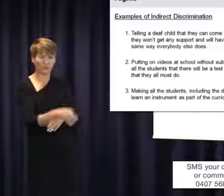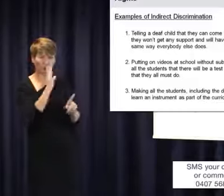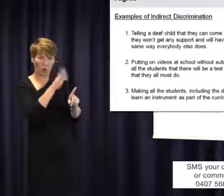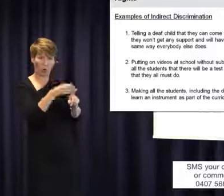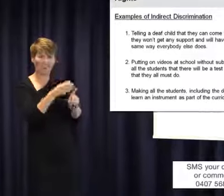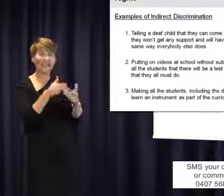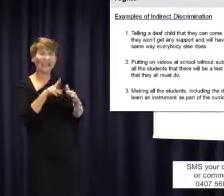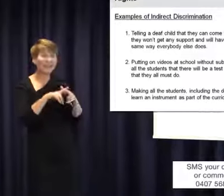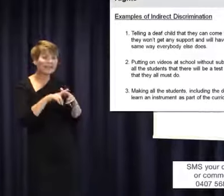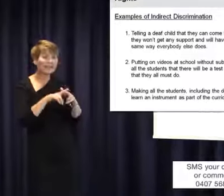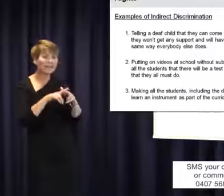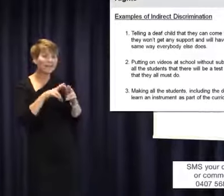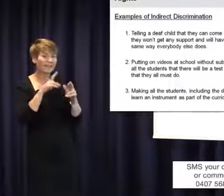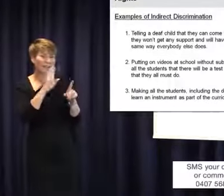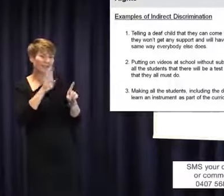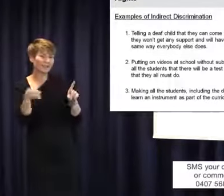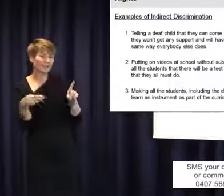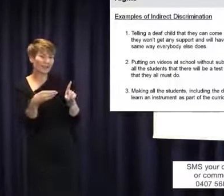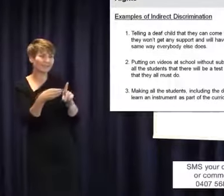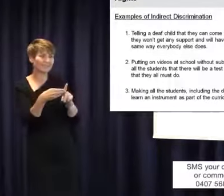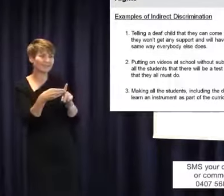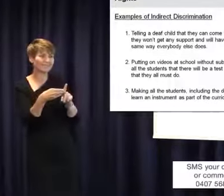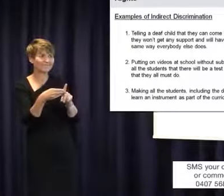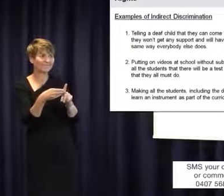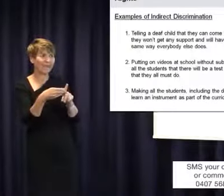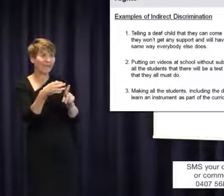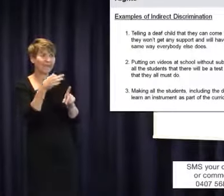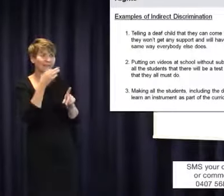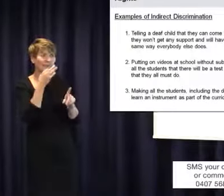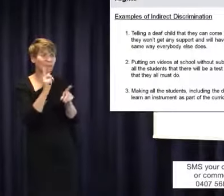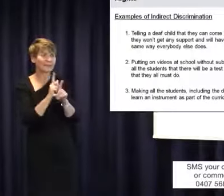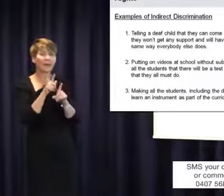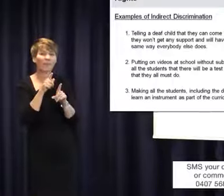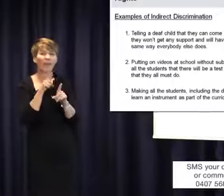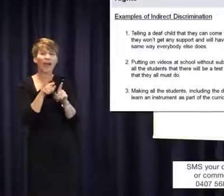you the same as a person without a disability. In other words, they're telling you to do